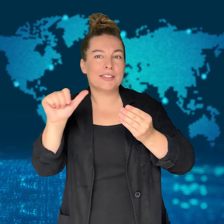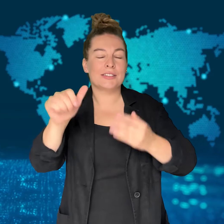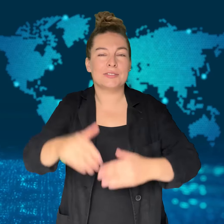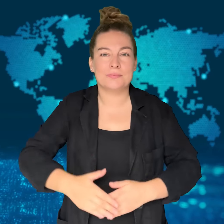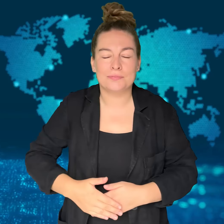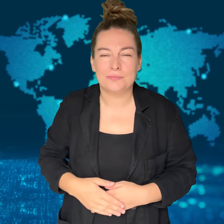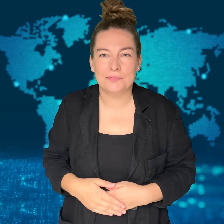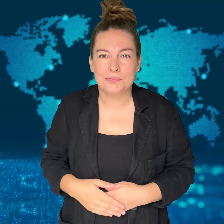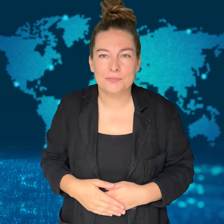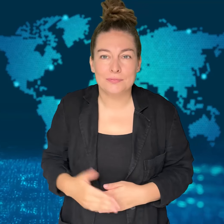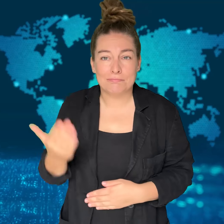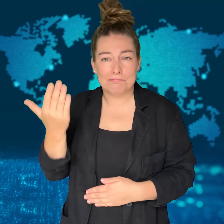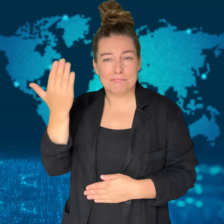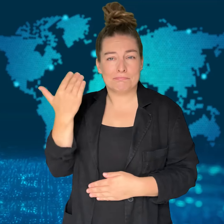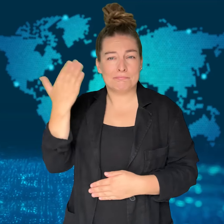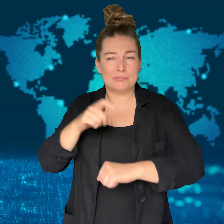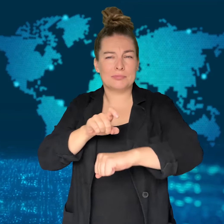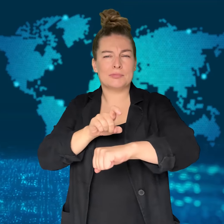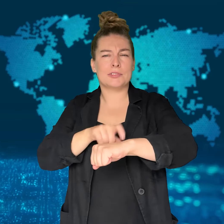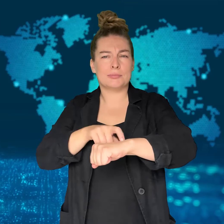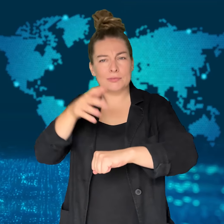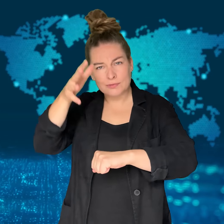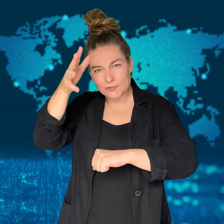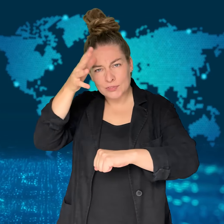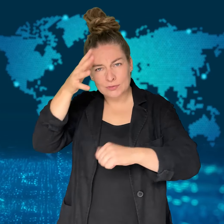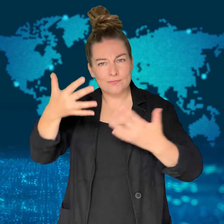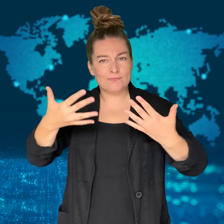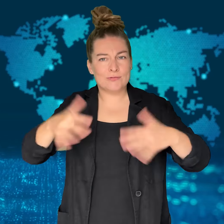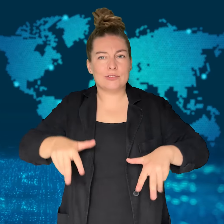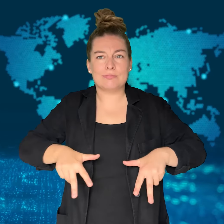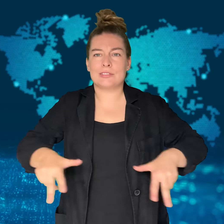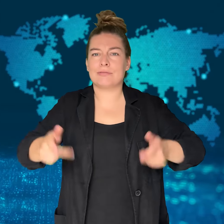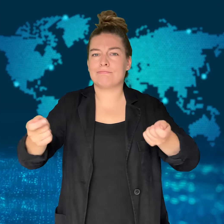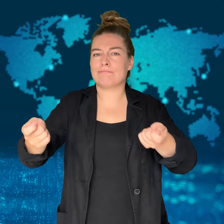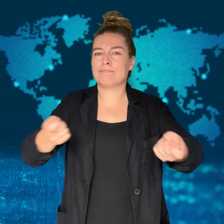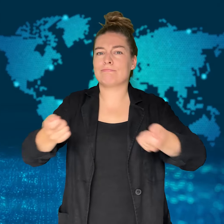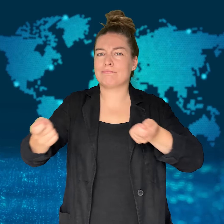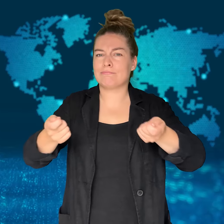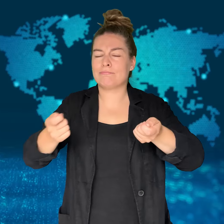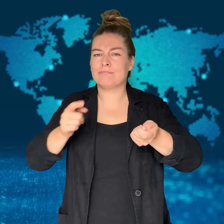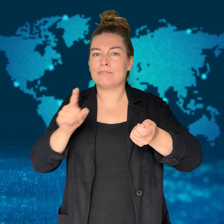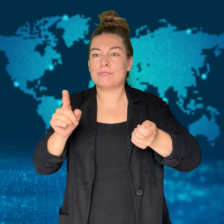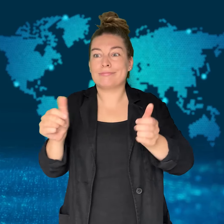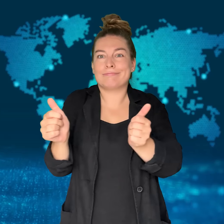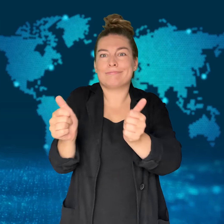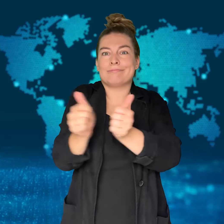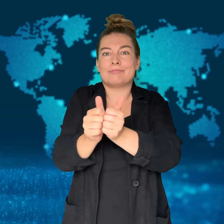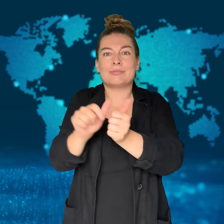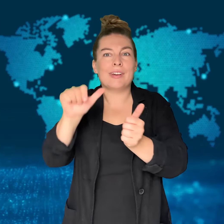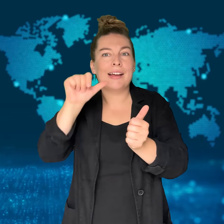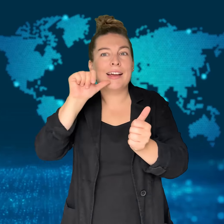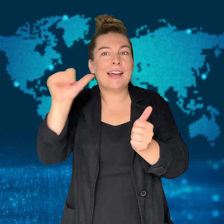She is the second female to serve as Prime Minister of Thailand, after her aunt.